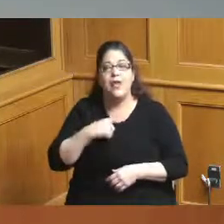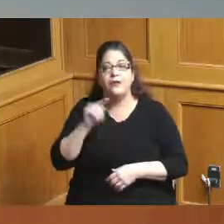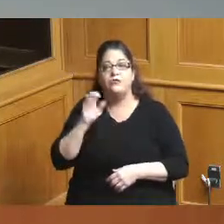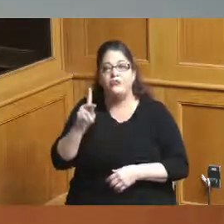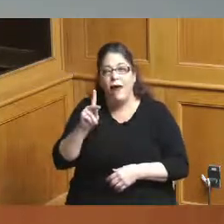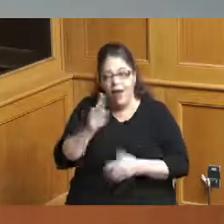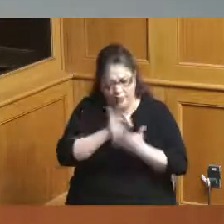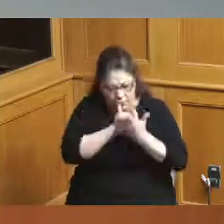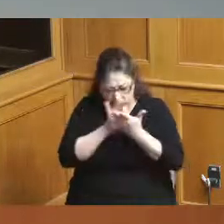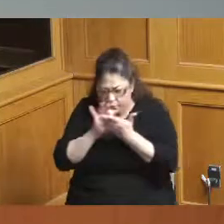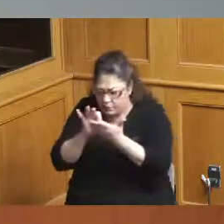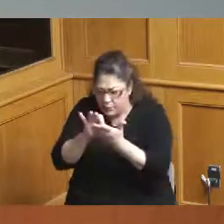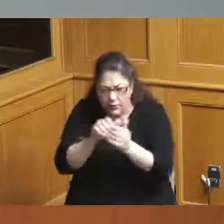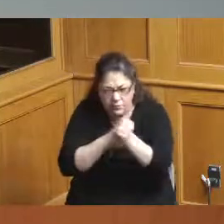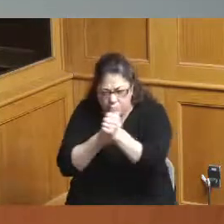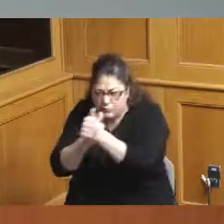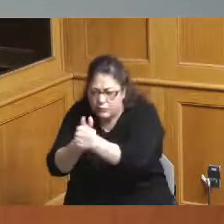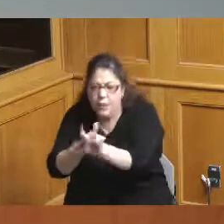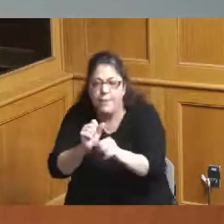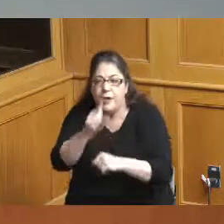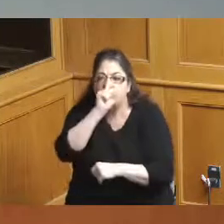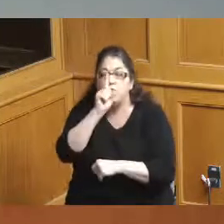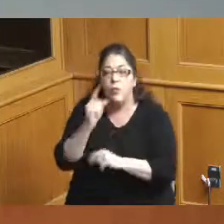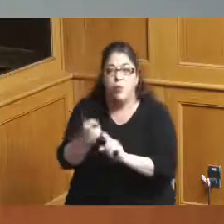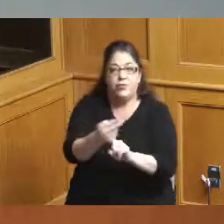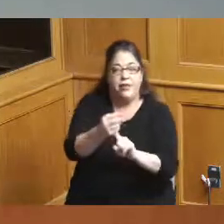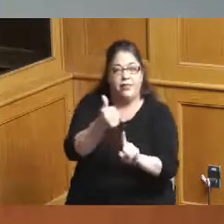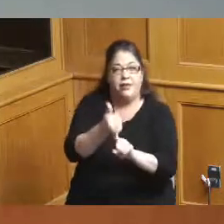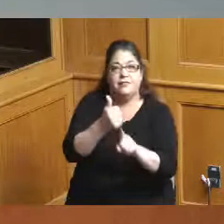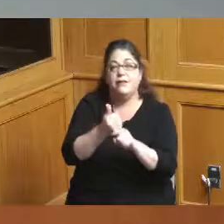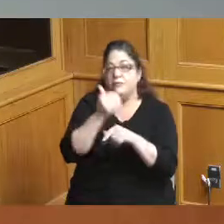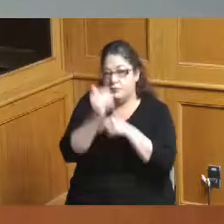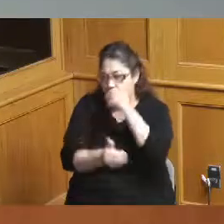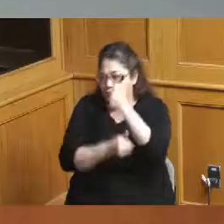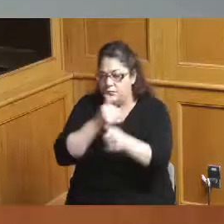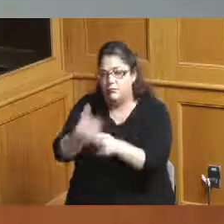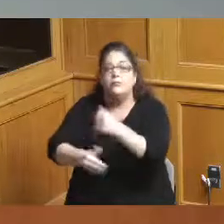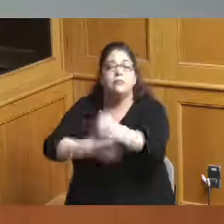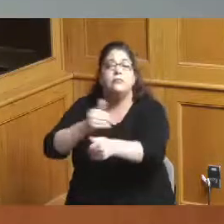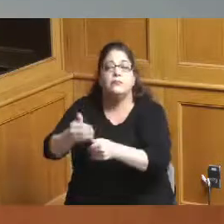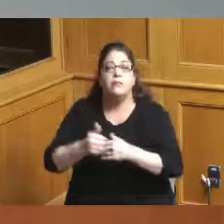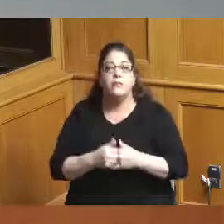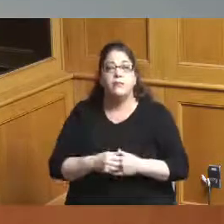here especially related to the hotel as we move forward and so I don't know what is contemplated